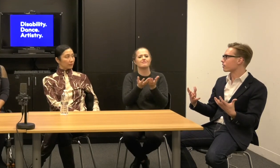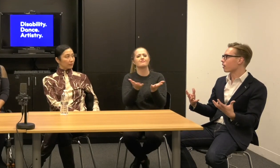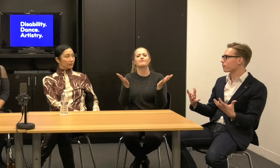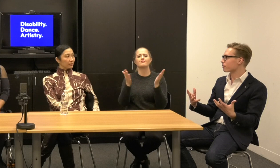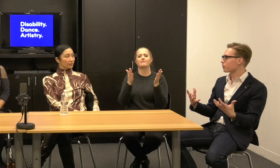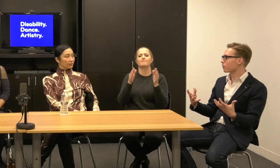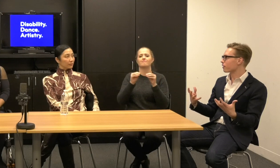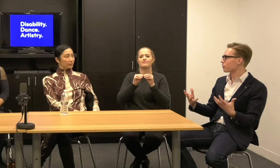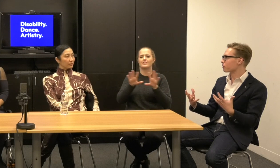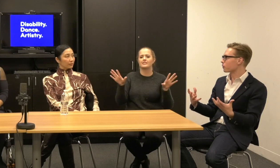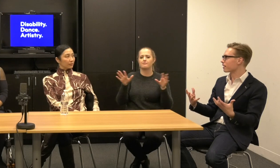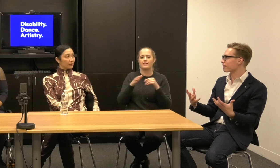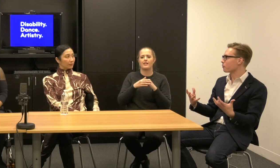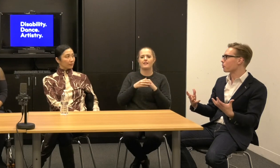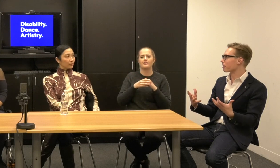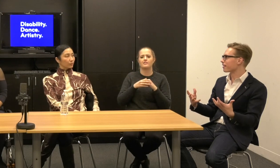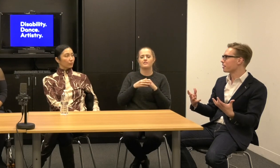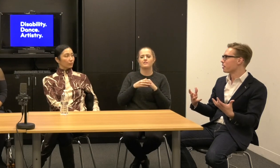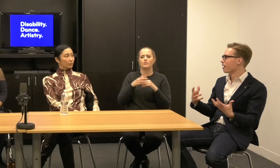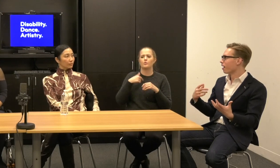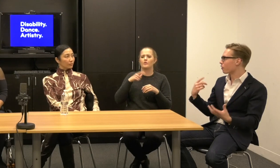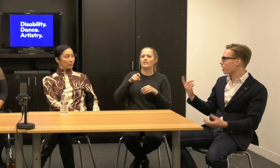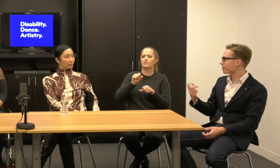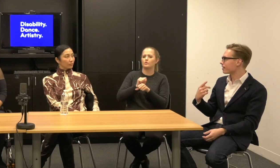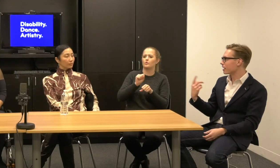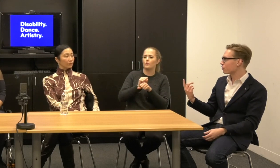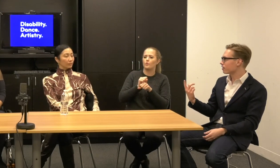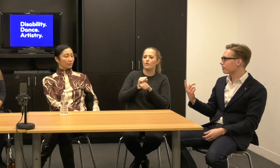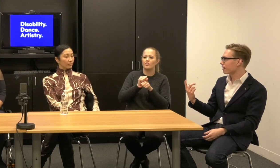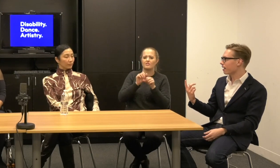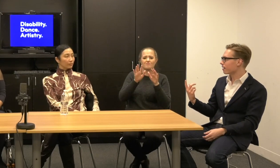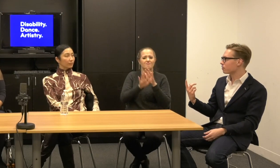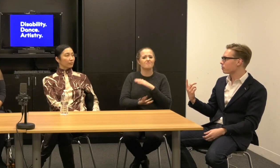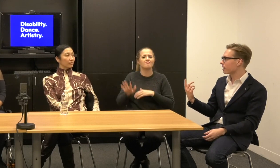in concert with those doing work across the nation and, and beyond.